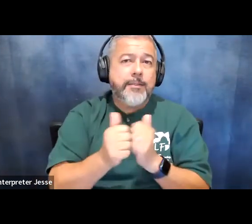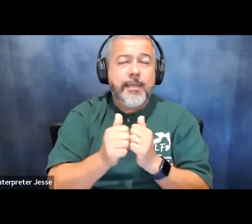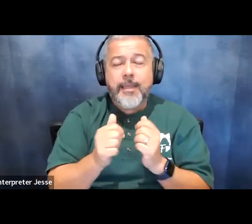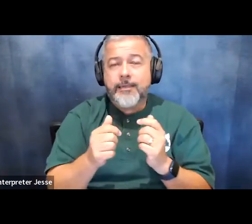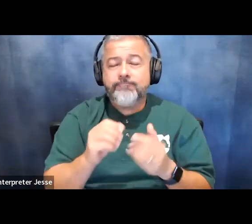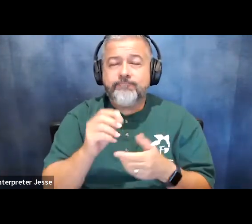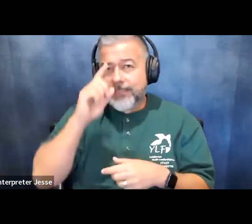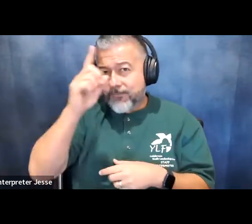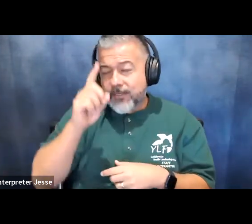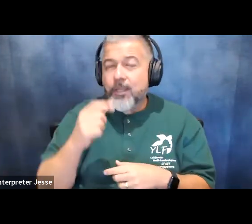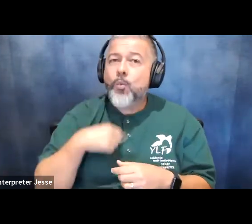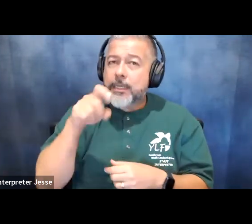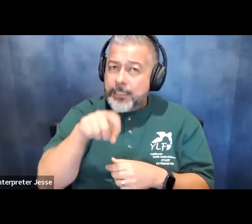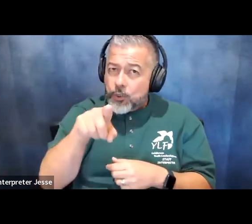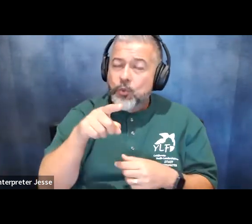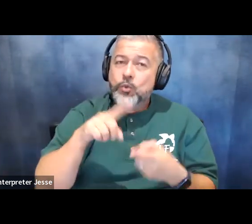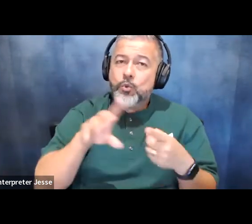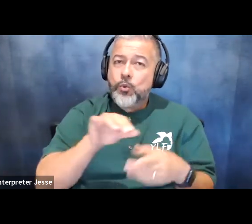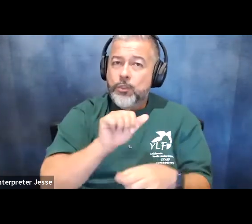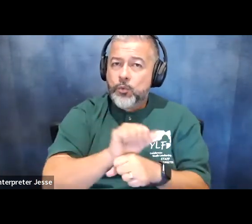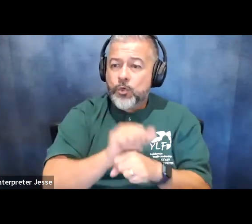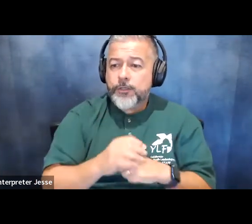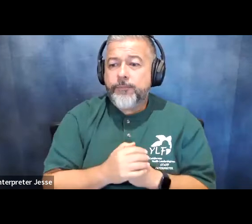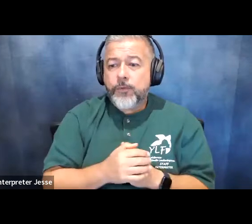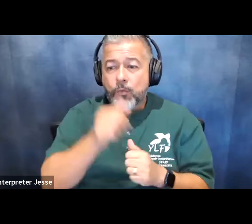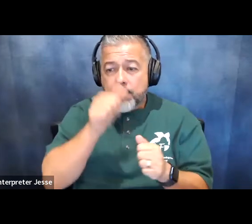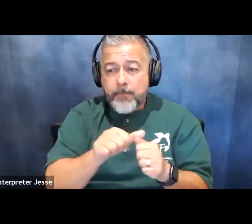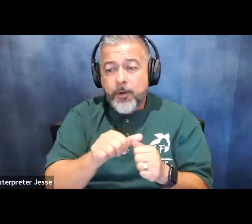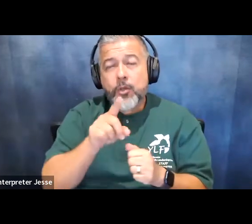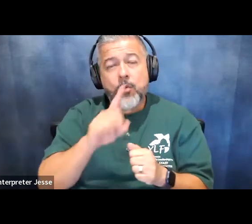and we need you to do this work so remember that you are qualified and you are capable